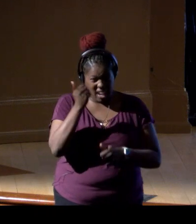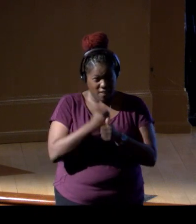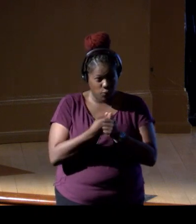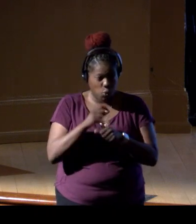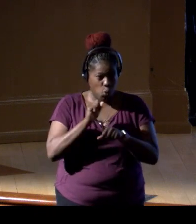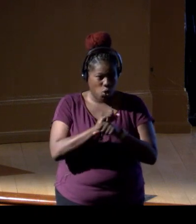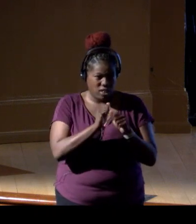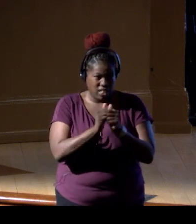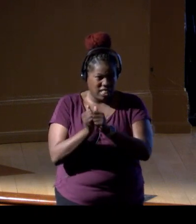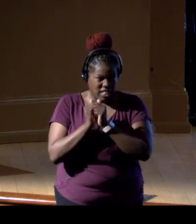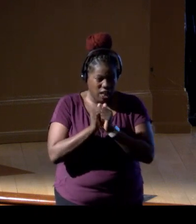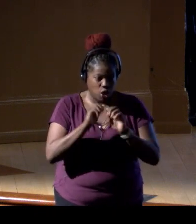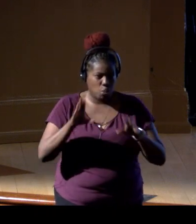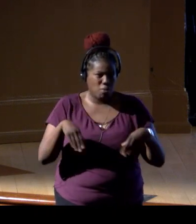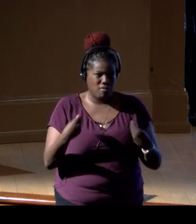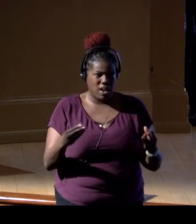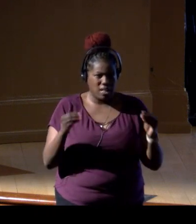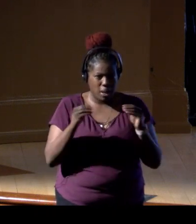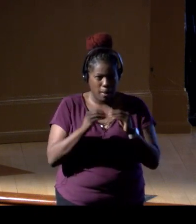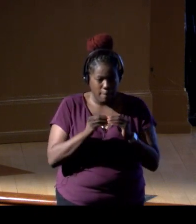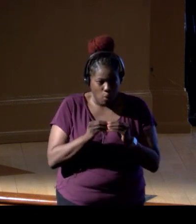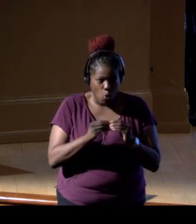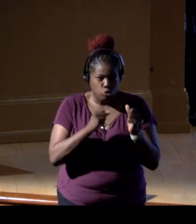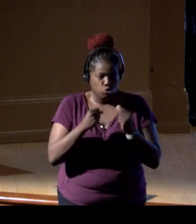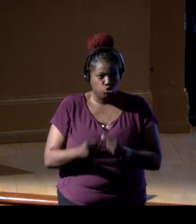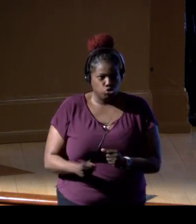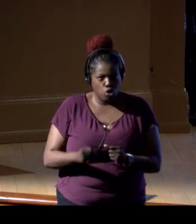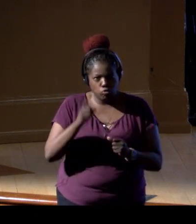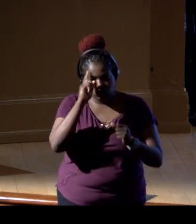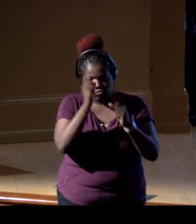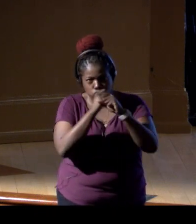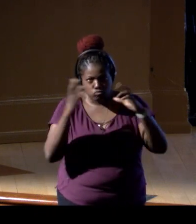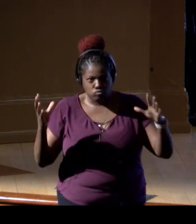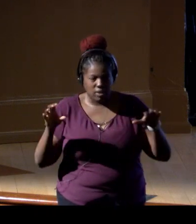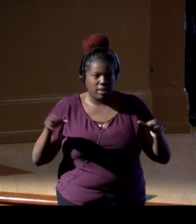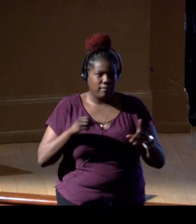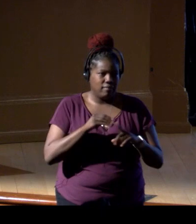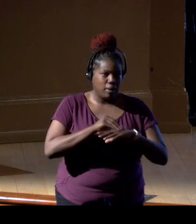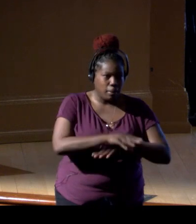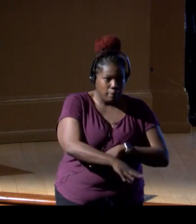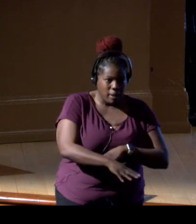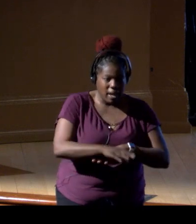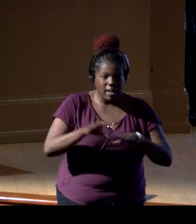a more robust picture of potential impacts and activities, and really does also, I think,